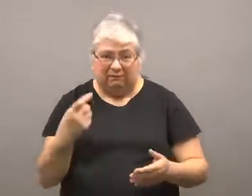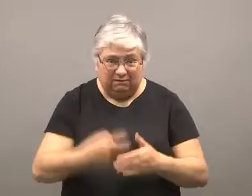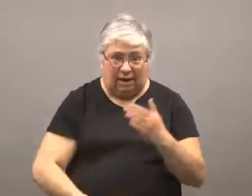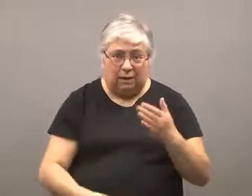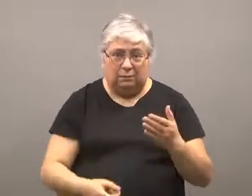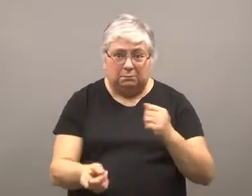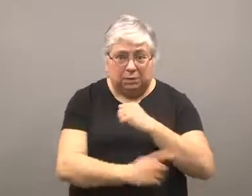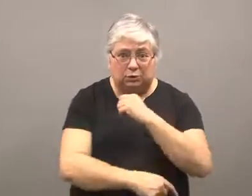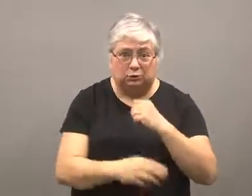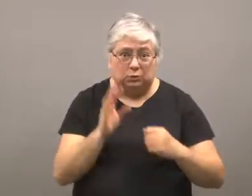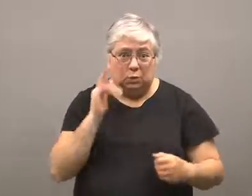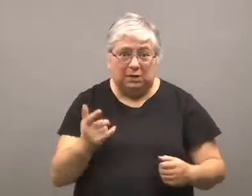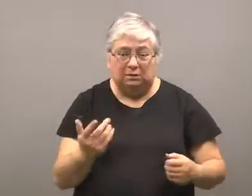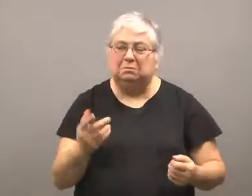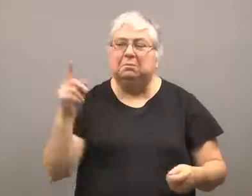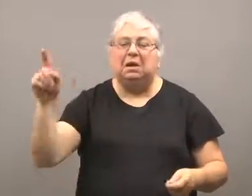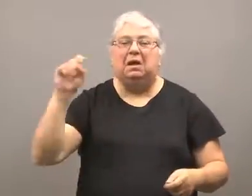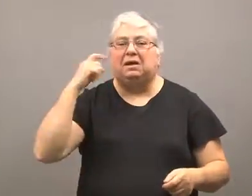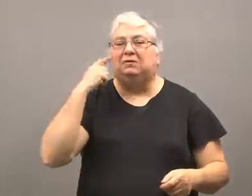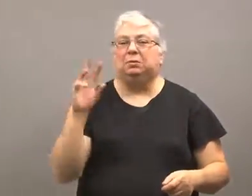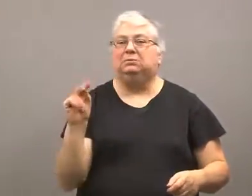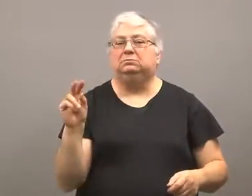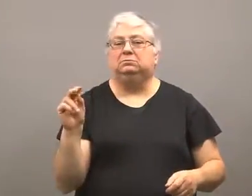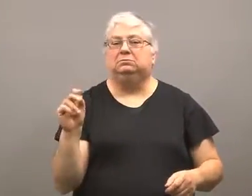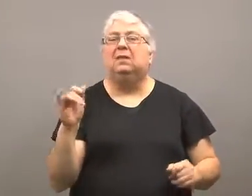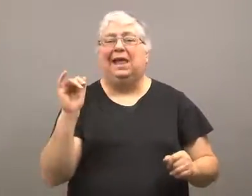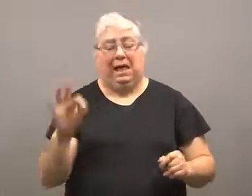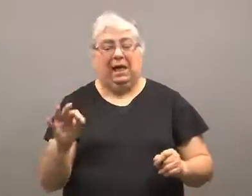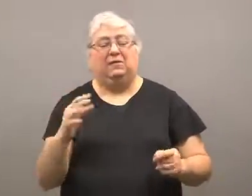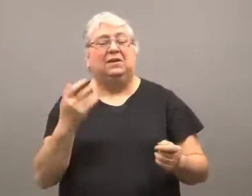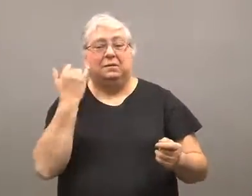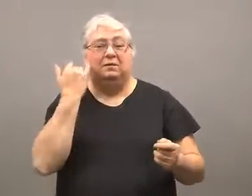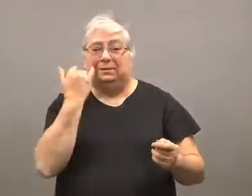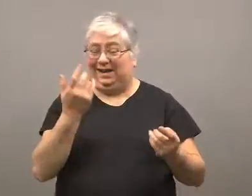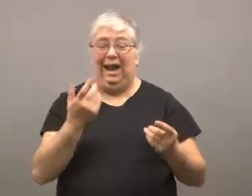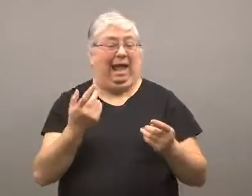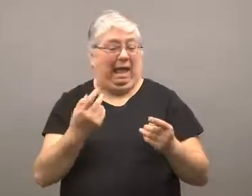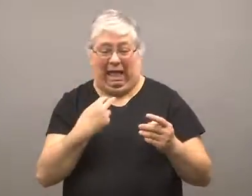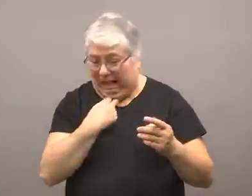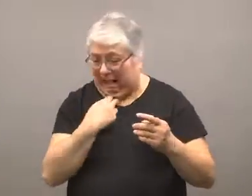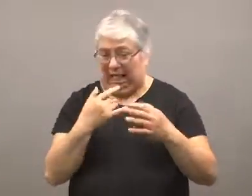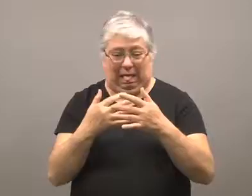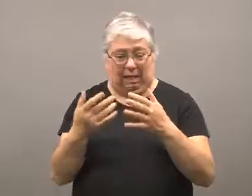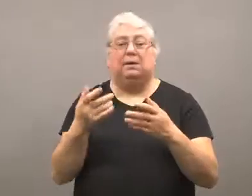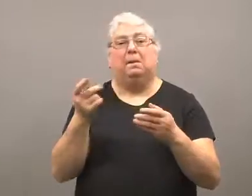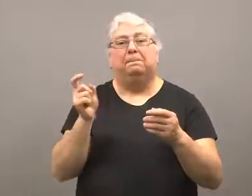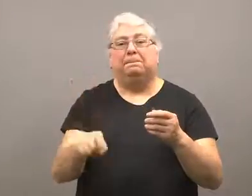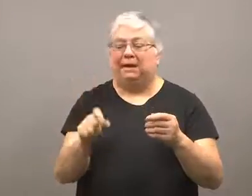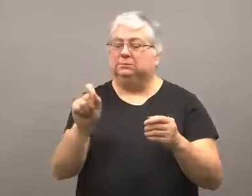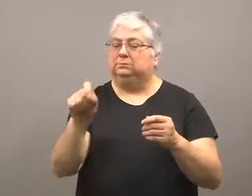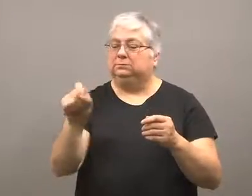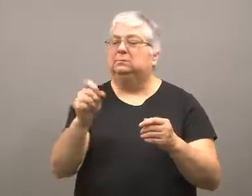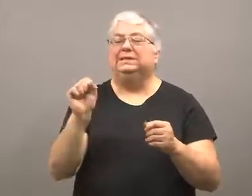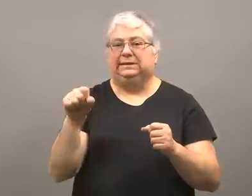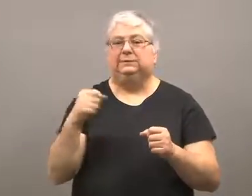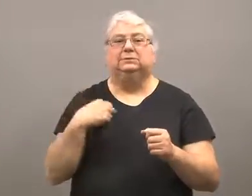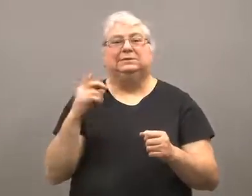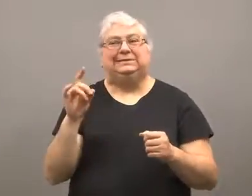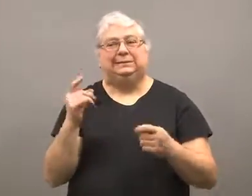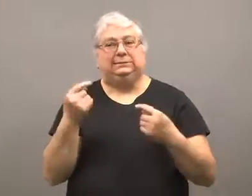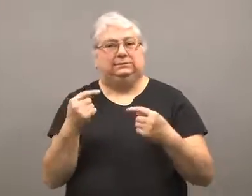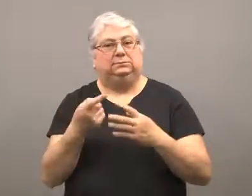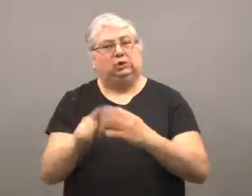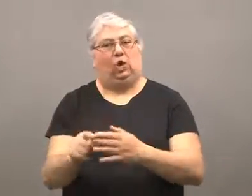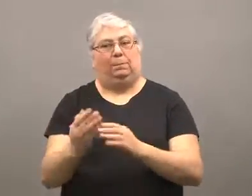Will they face a penalty and be fined?